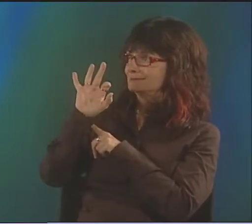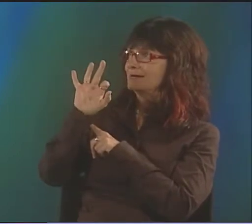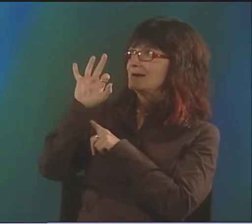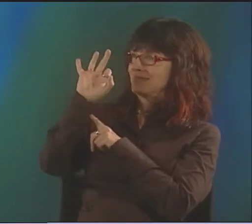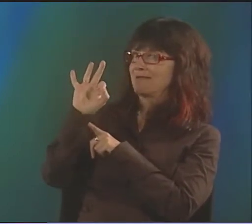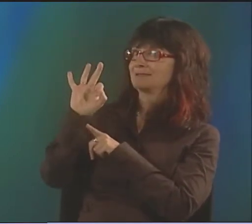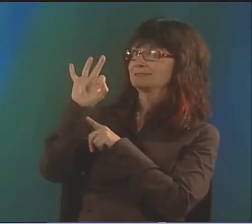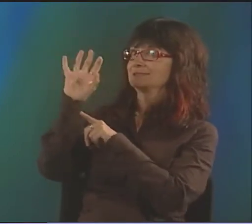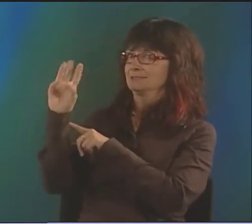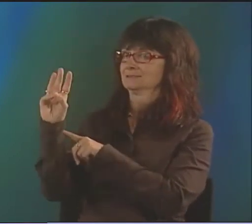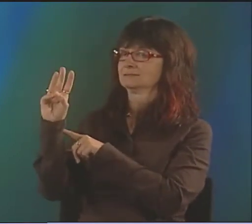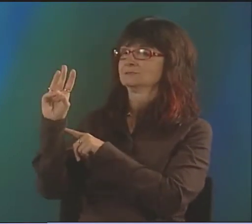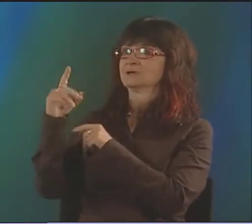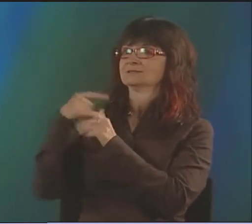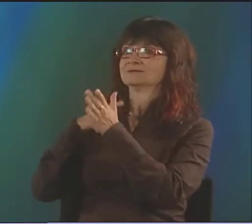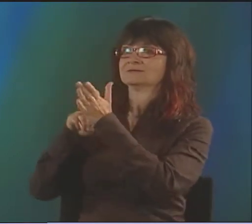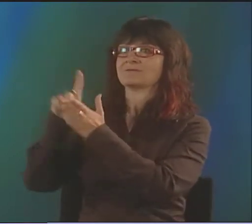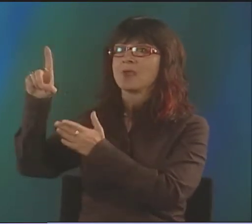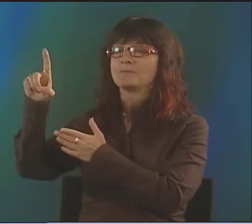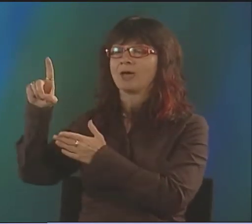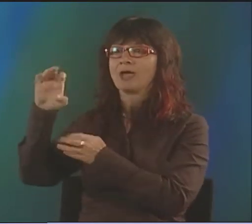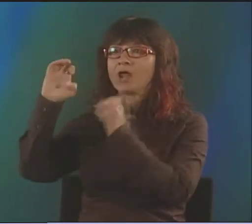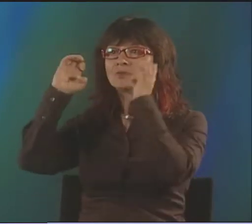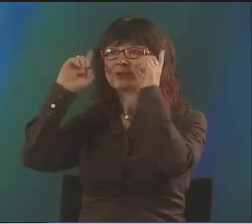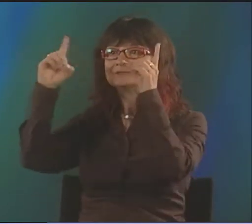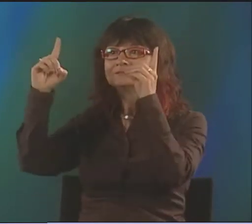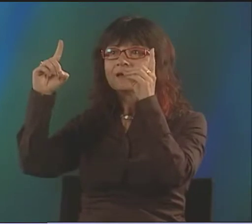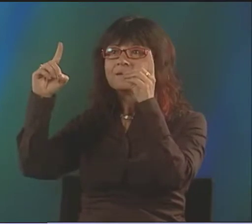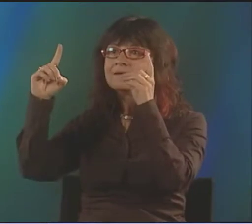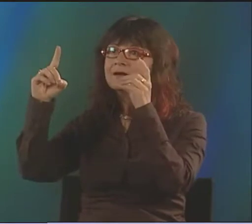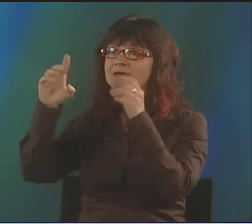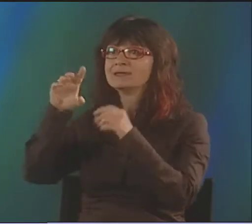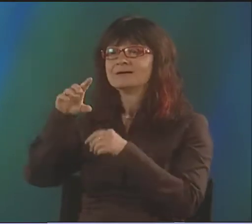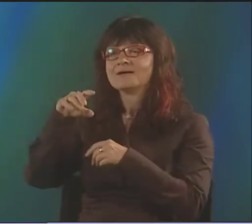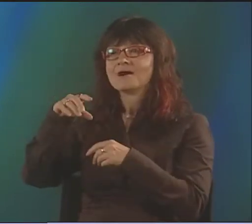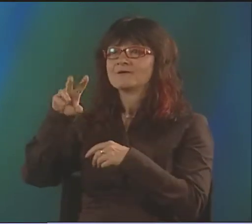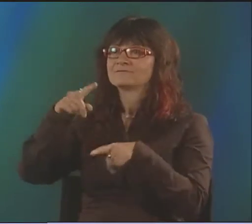NOW, I STARTED, LET'S SEE, 1996